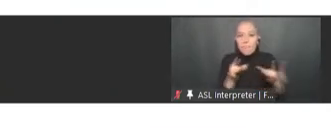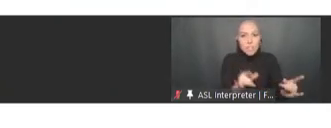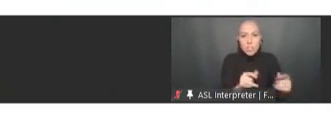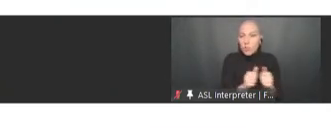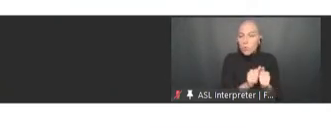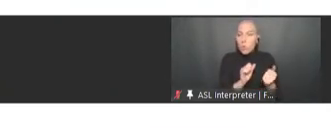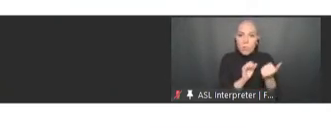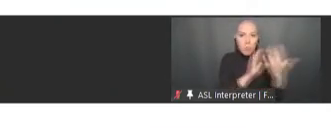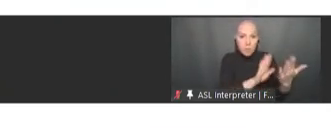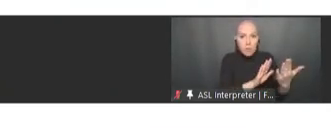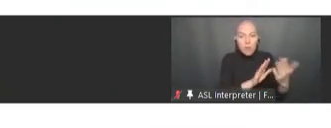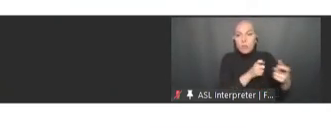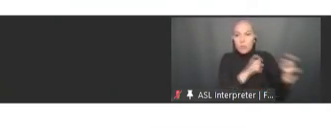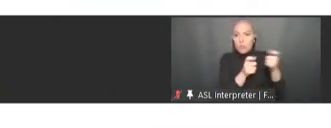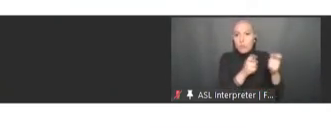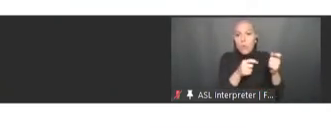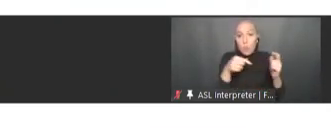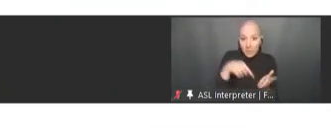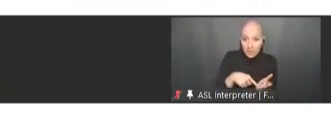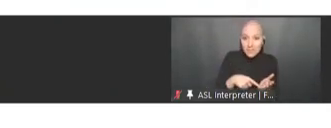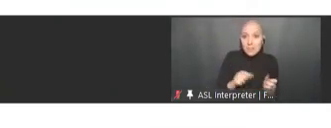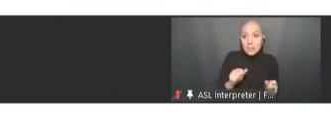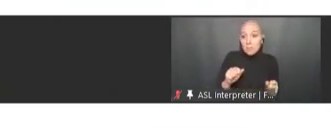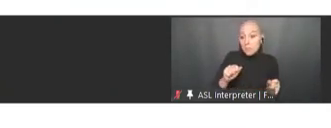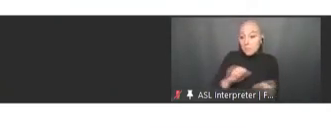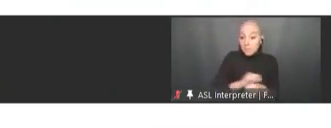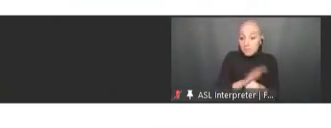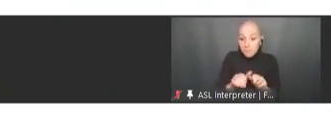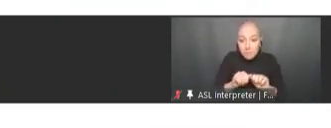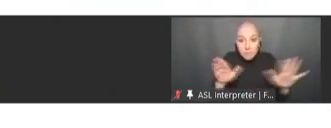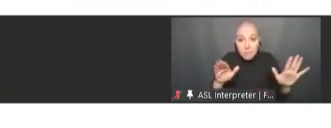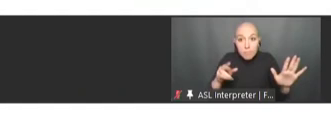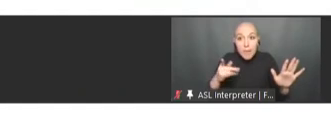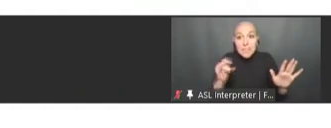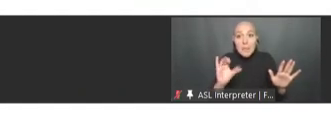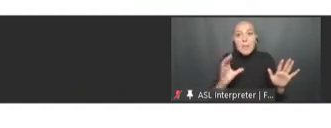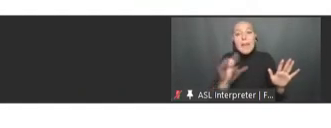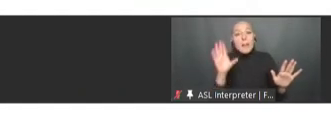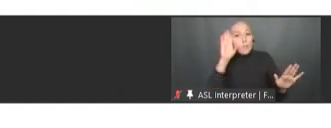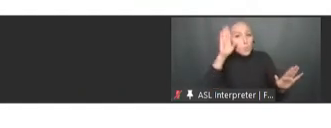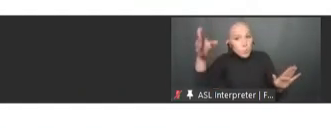and future pandemics. I will leave it there, and thank you very much again for your invitation.